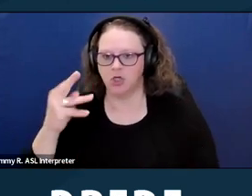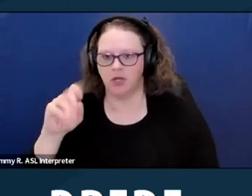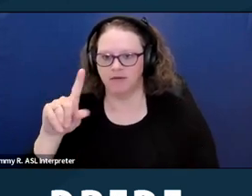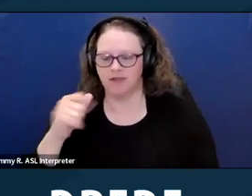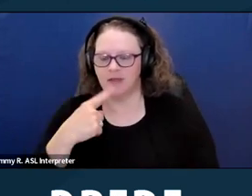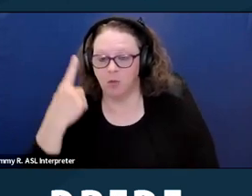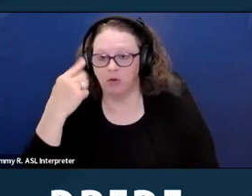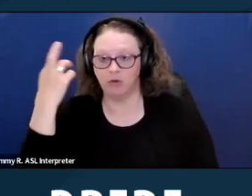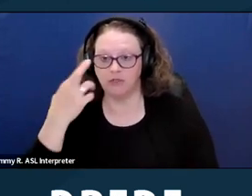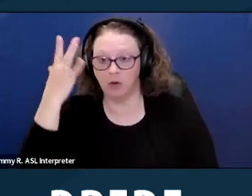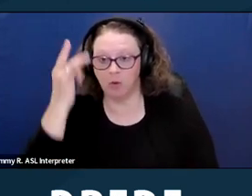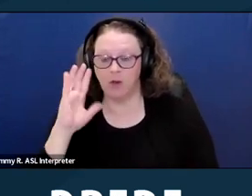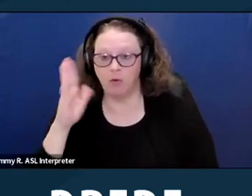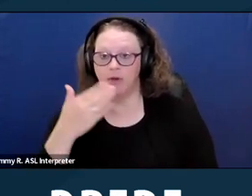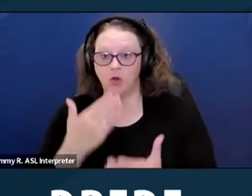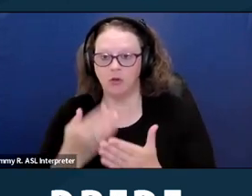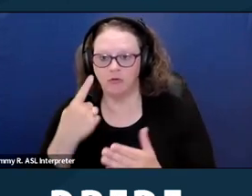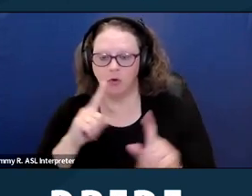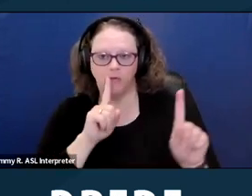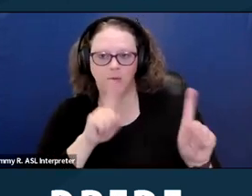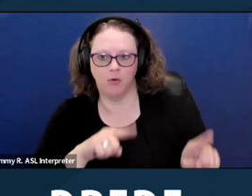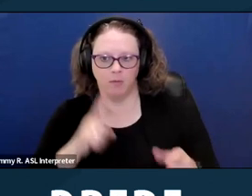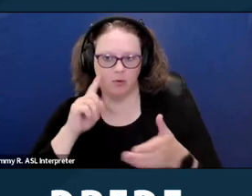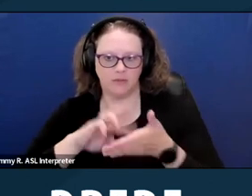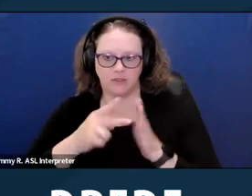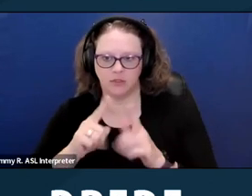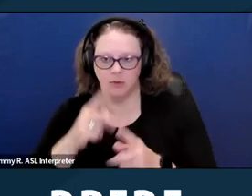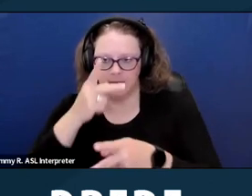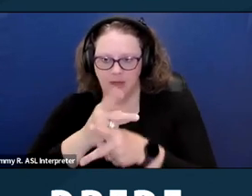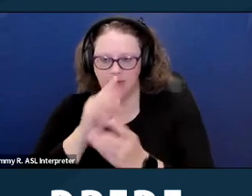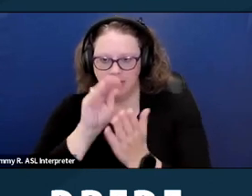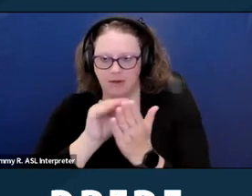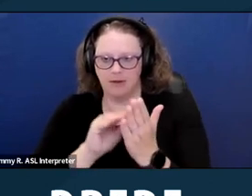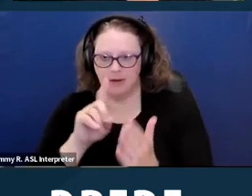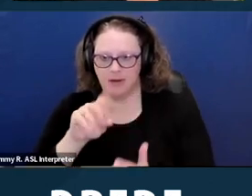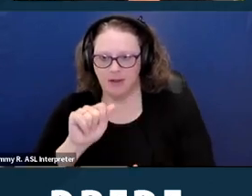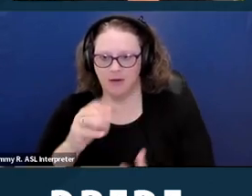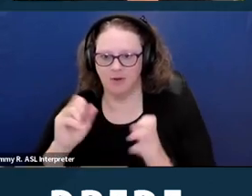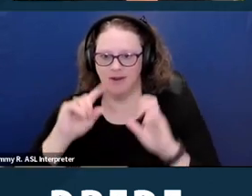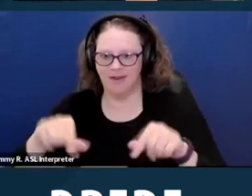So at least we can keep the data to follow. Great. Do you wanna go back to Chancela then since she--